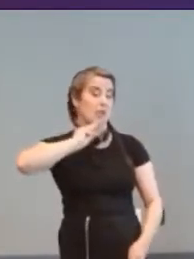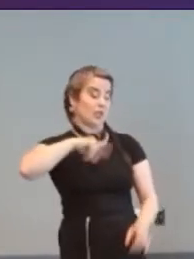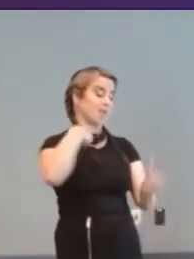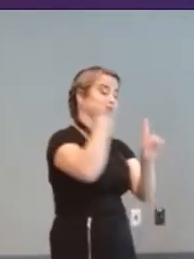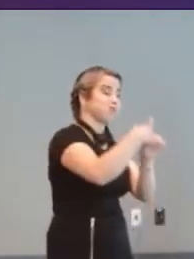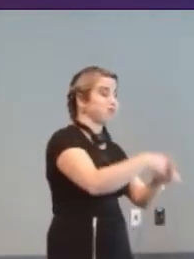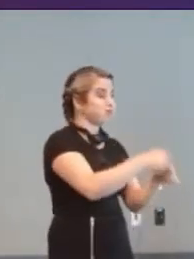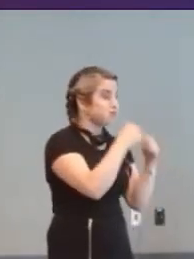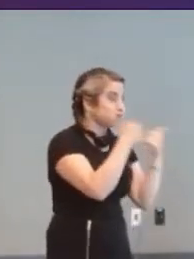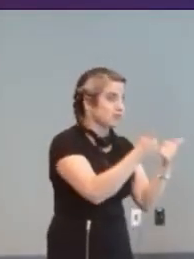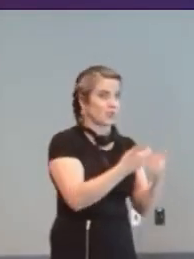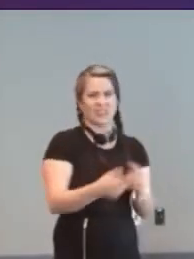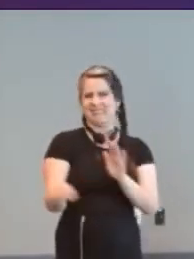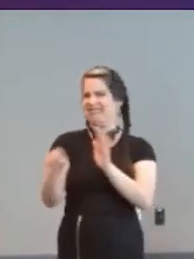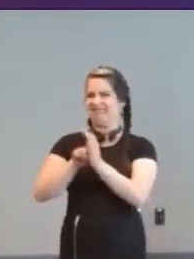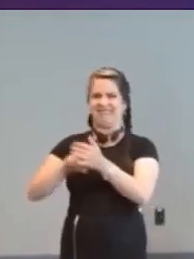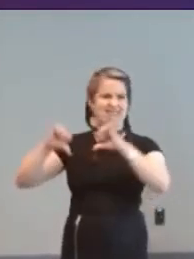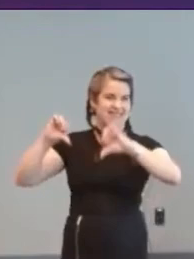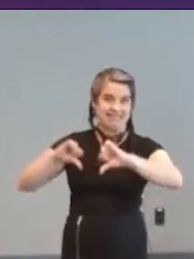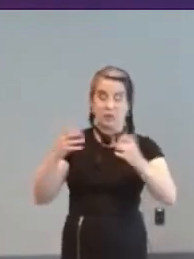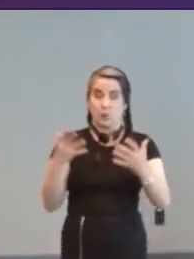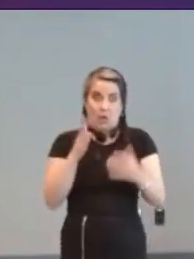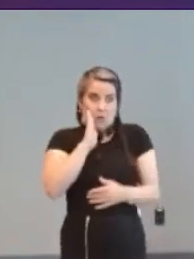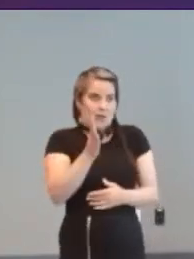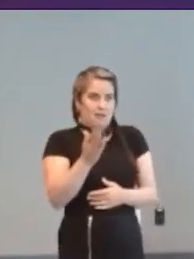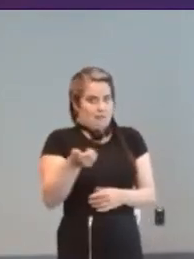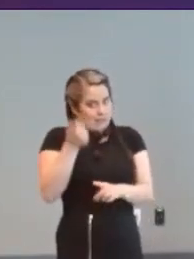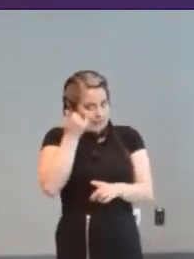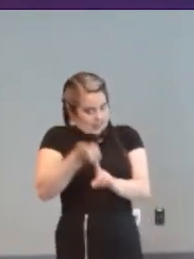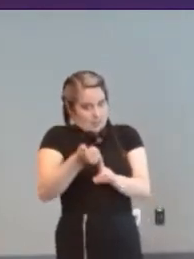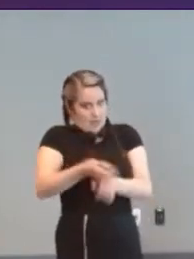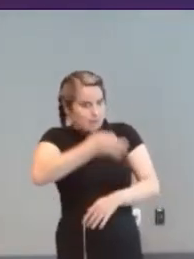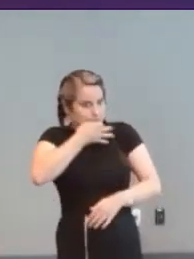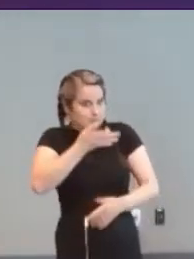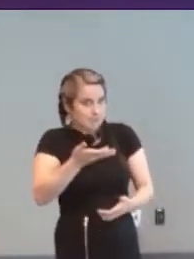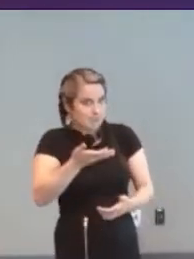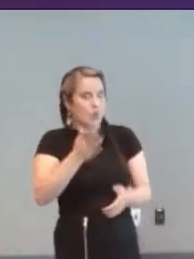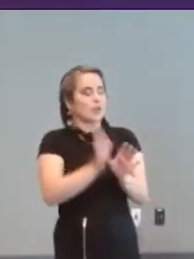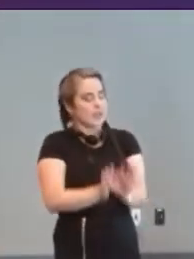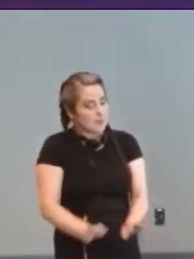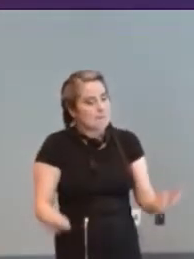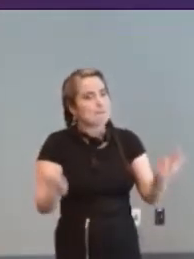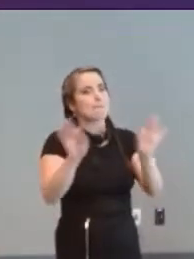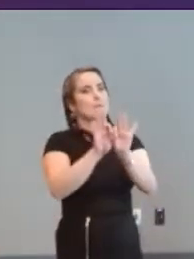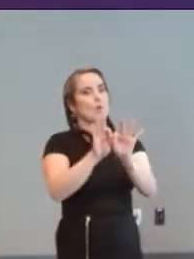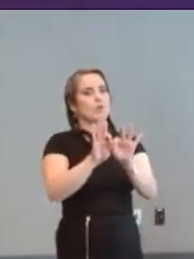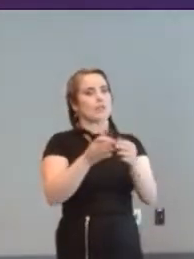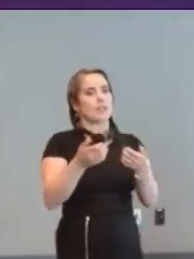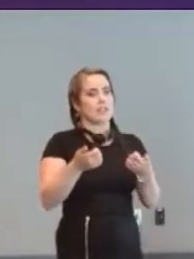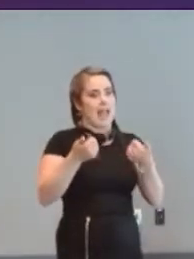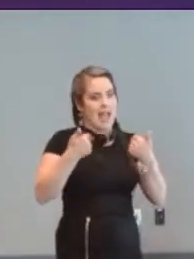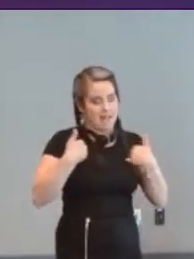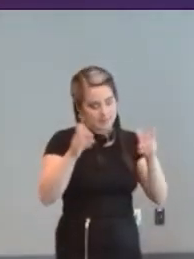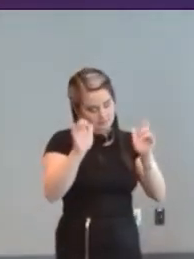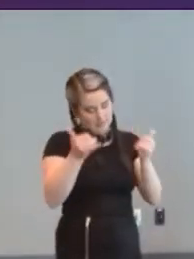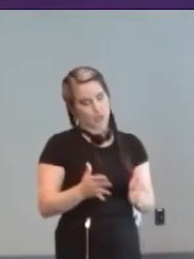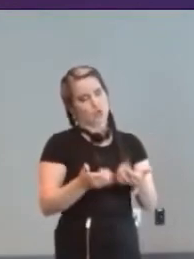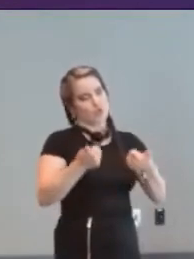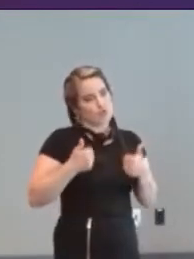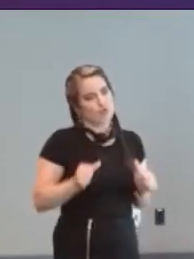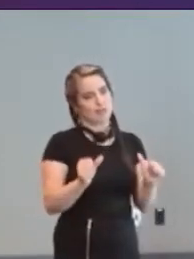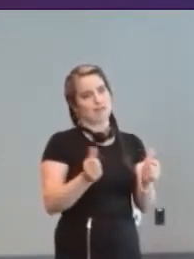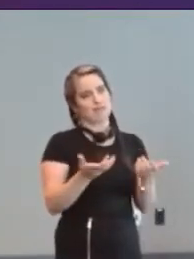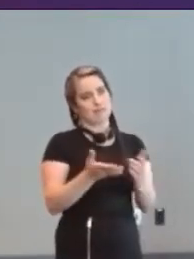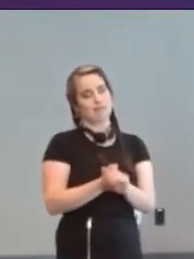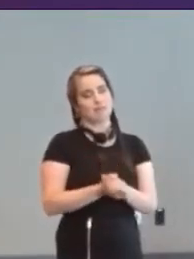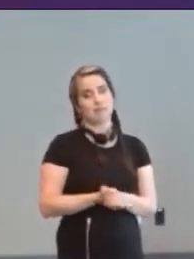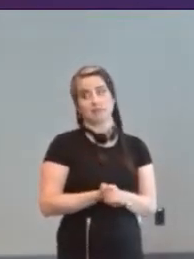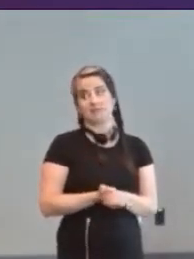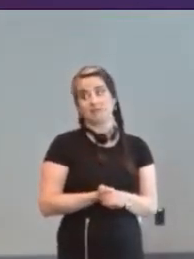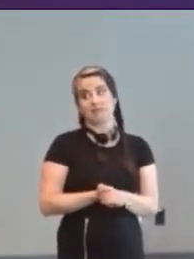experts uh so it's always very important uh seems trite to say it but it's all and